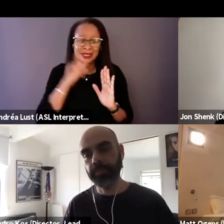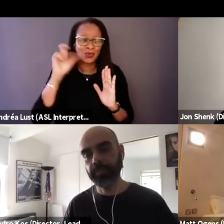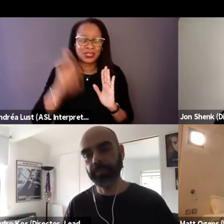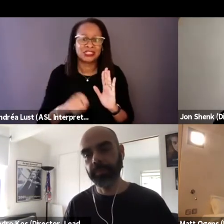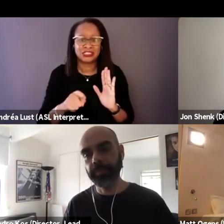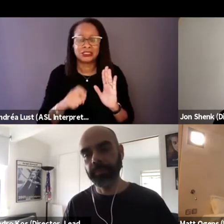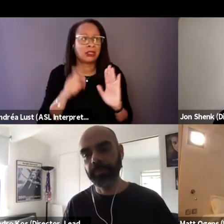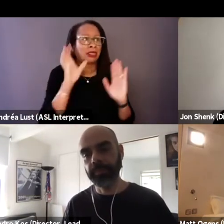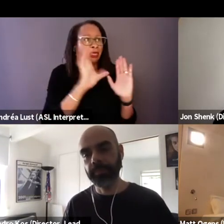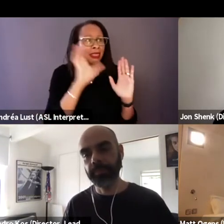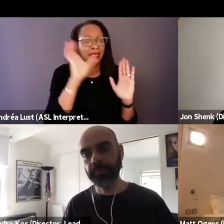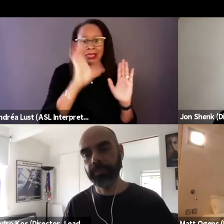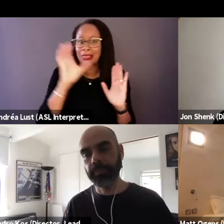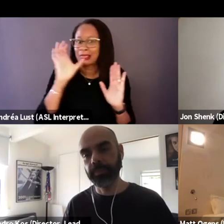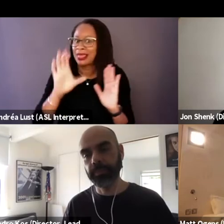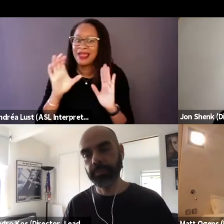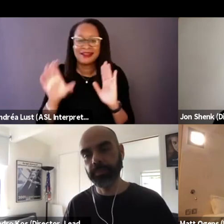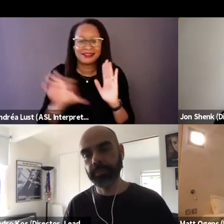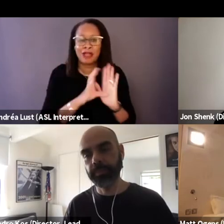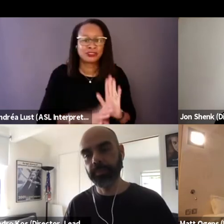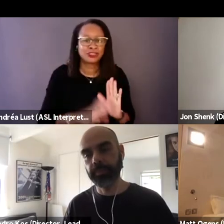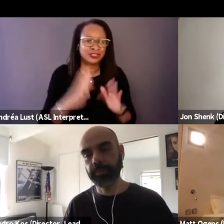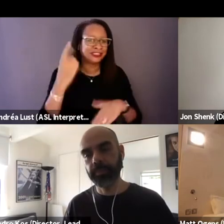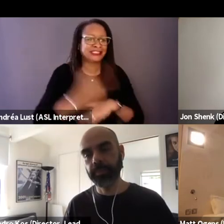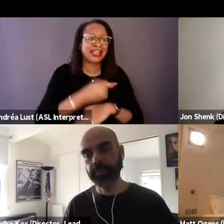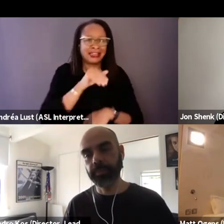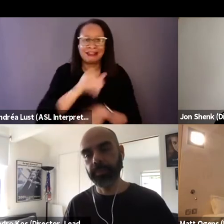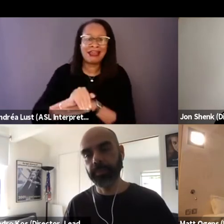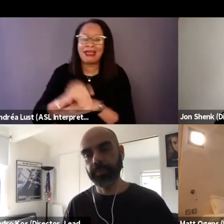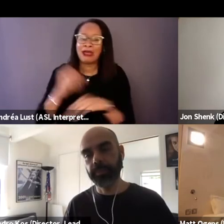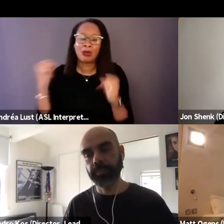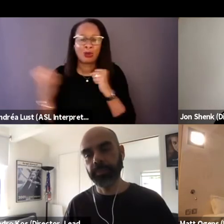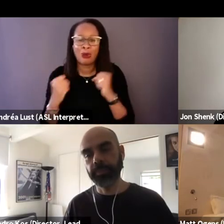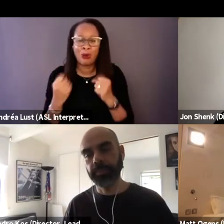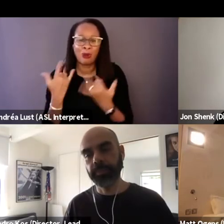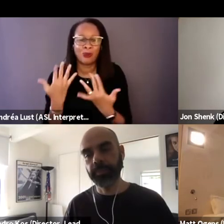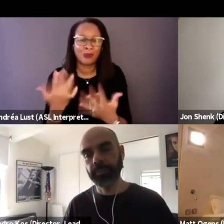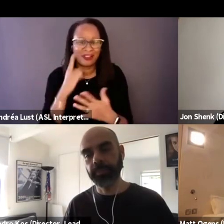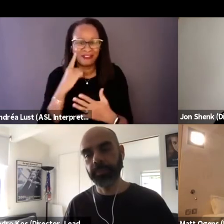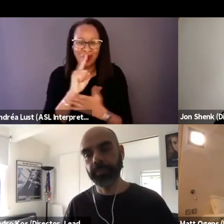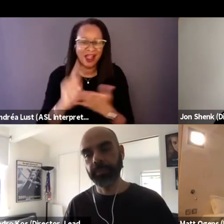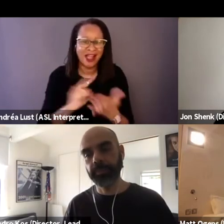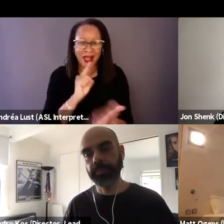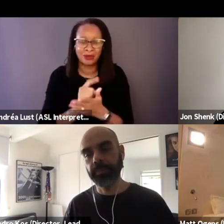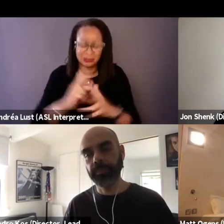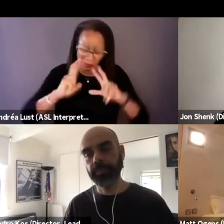our characters day and night in the cold, or go through archives cursing.